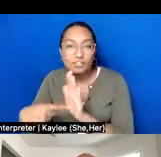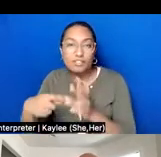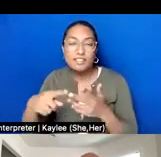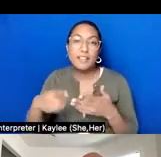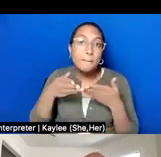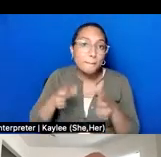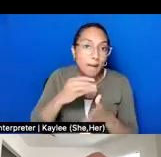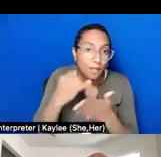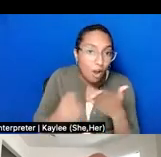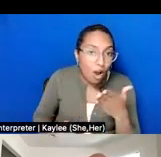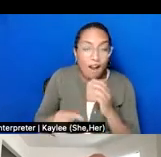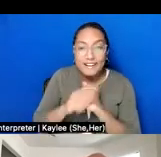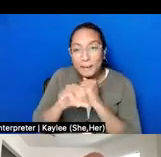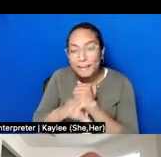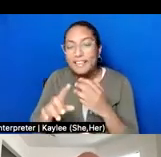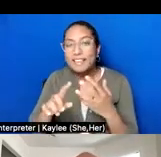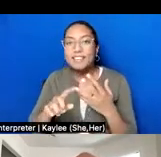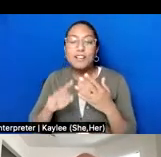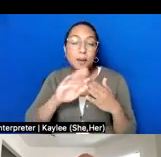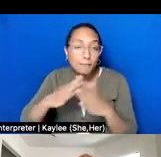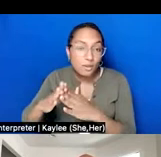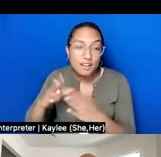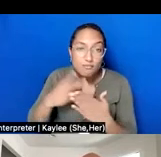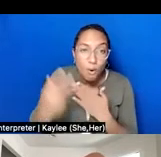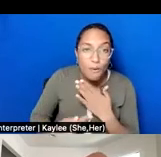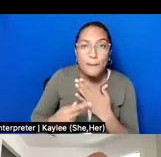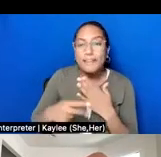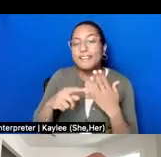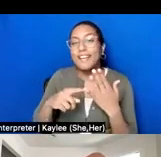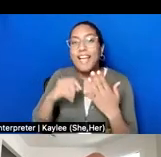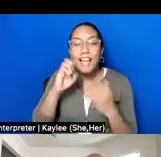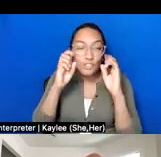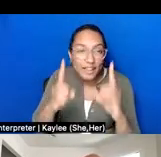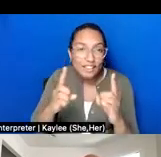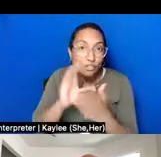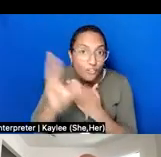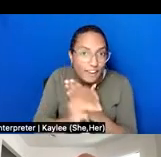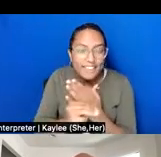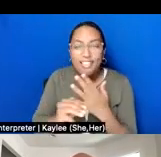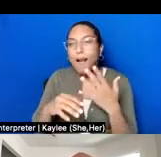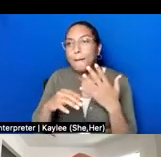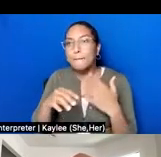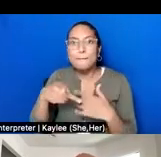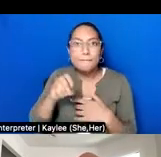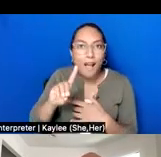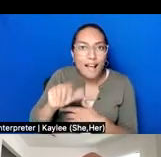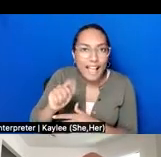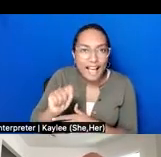community programming, educational curriculum, and podcast episodes. It was truly a mammoth project